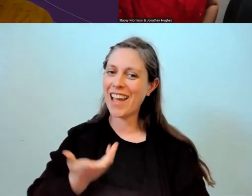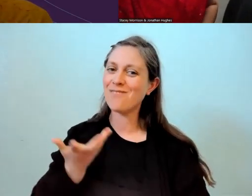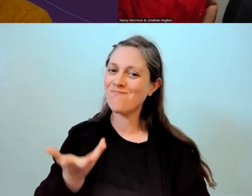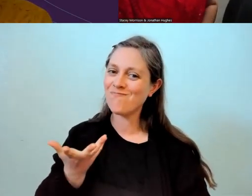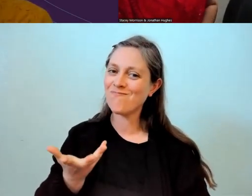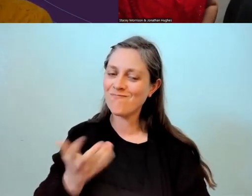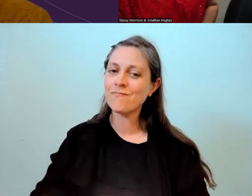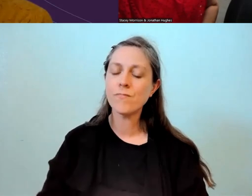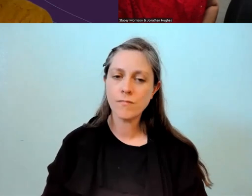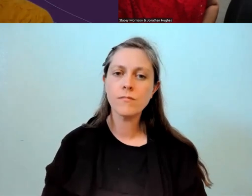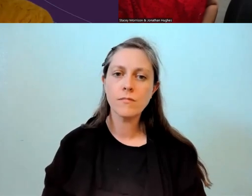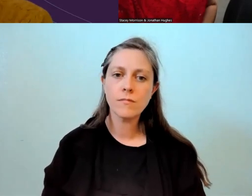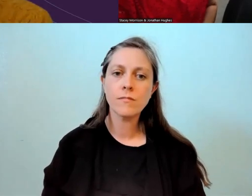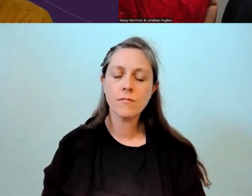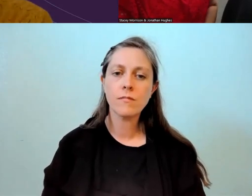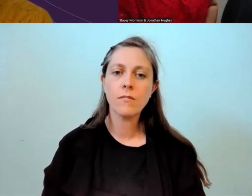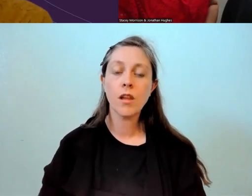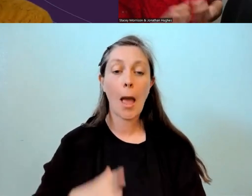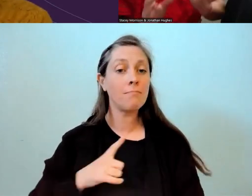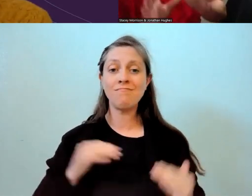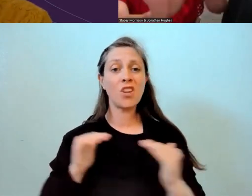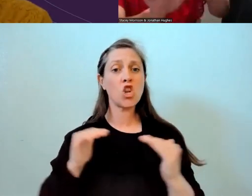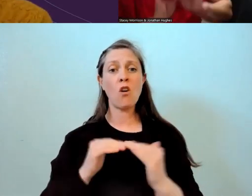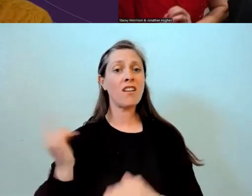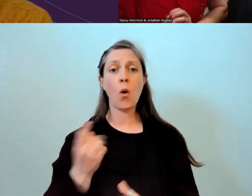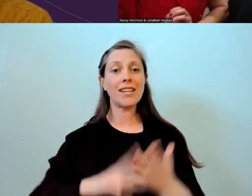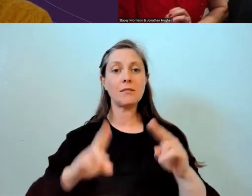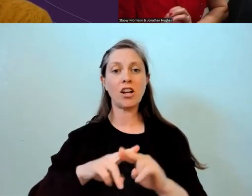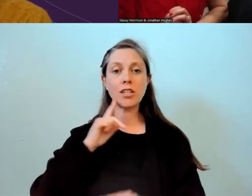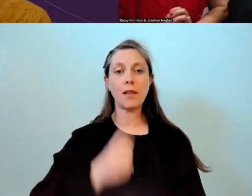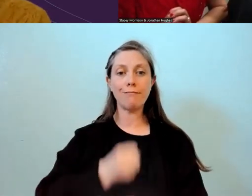because it's not fair for us as parents to go, "You teach them Māori."